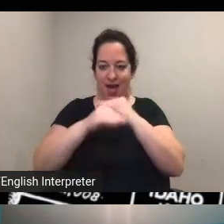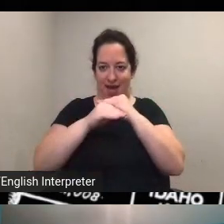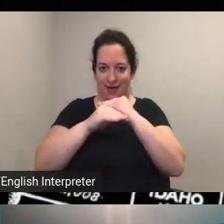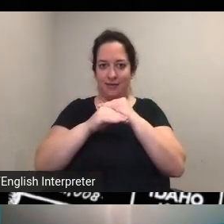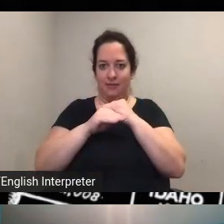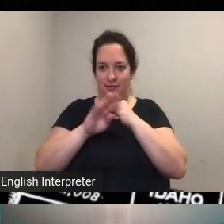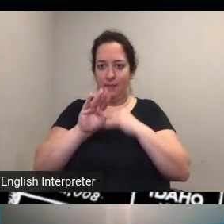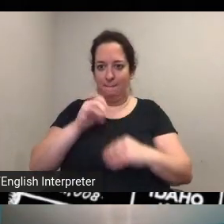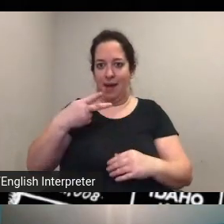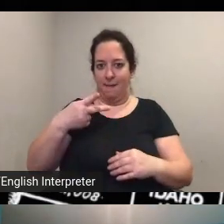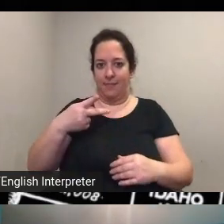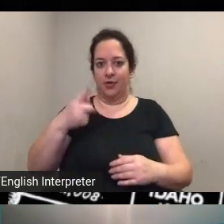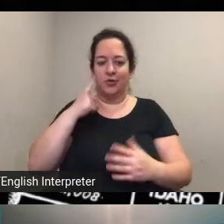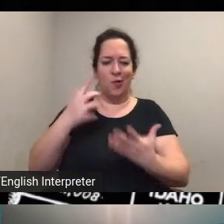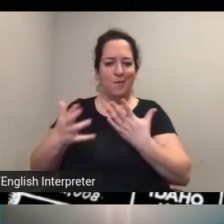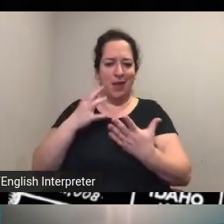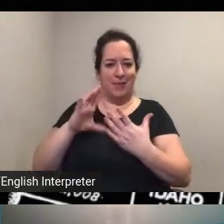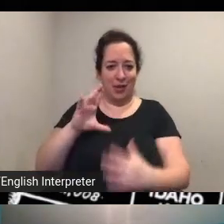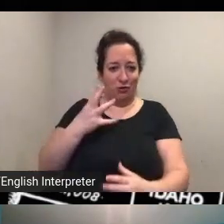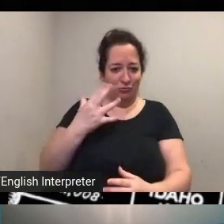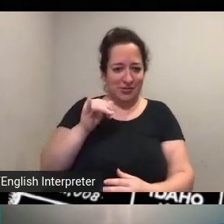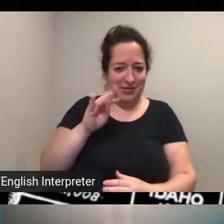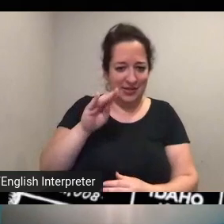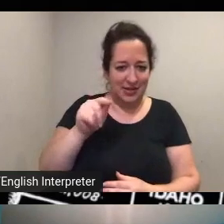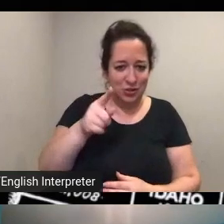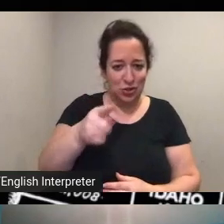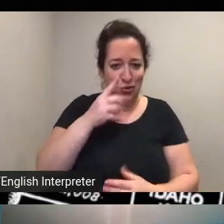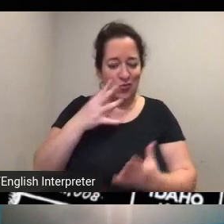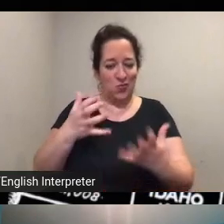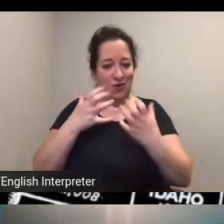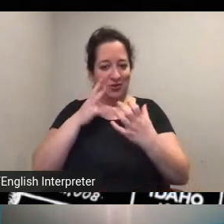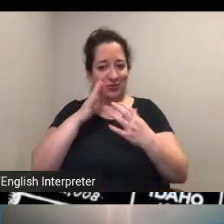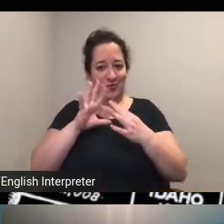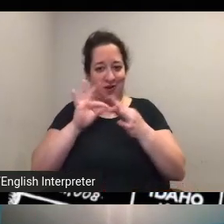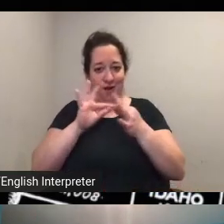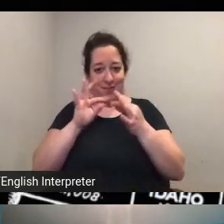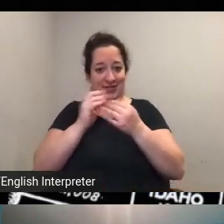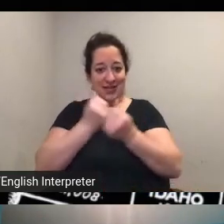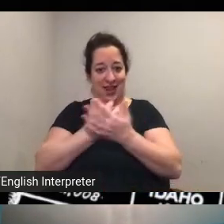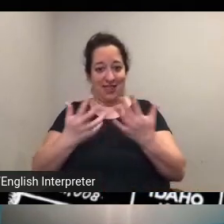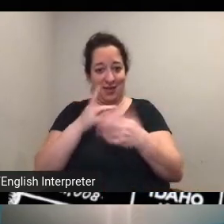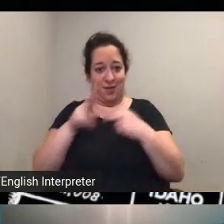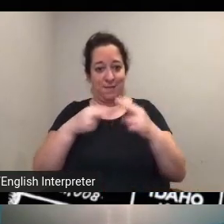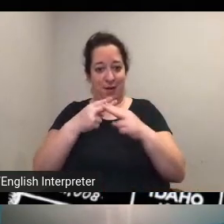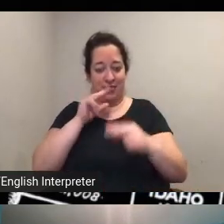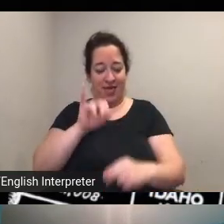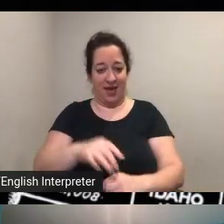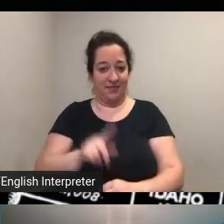maybe christina has any any comment on that